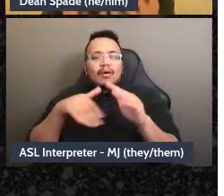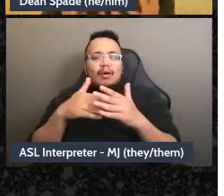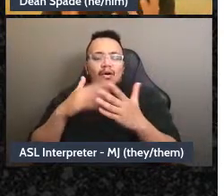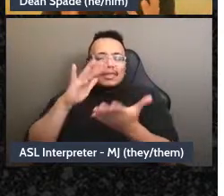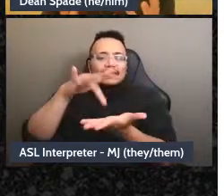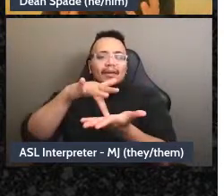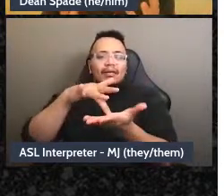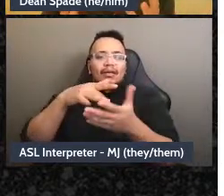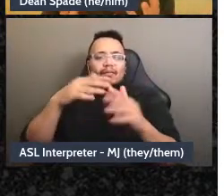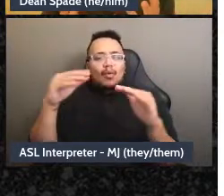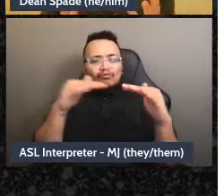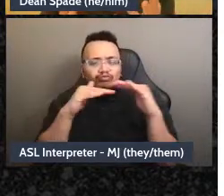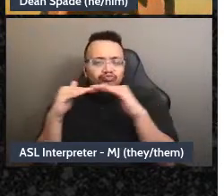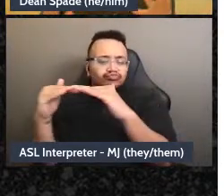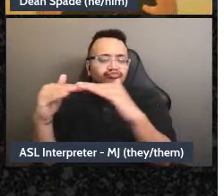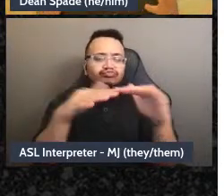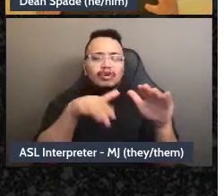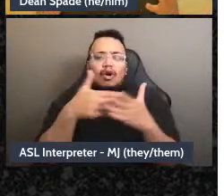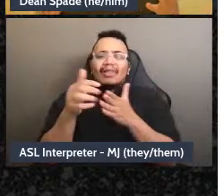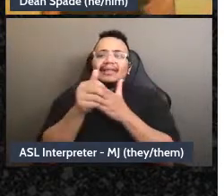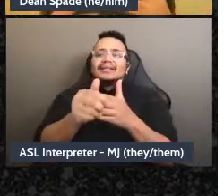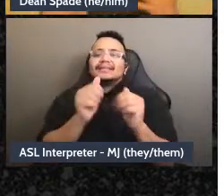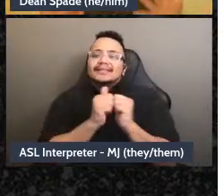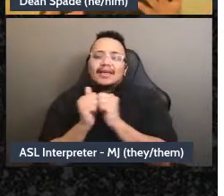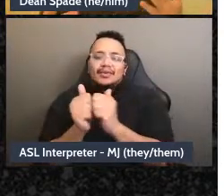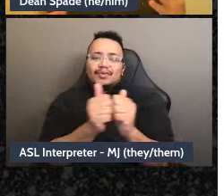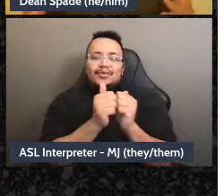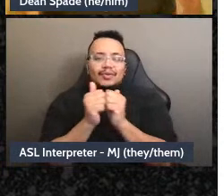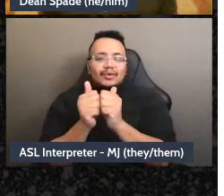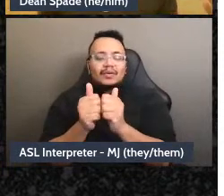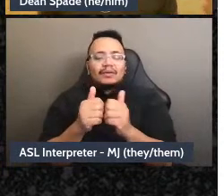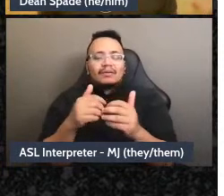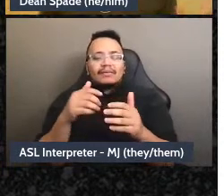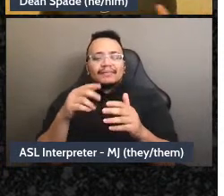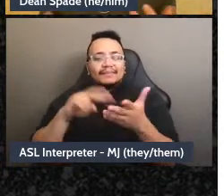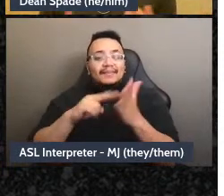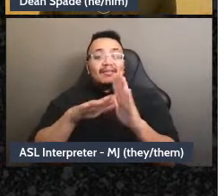stewardship of the work. We want people to get so many skills from coming through and becoming part